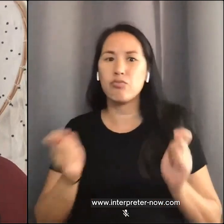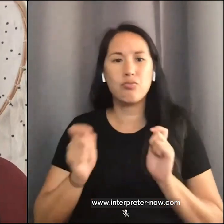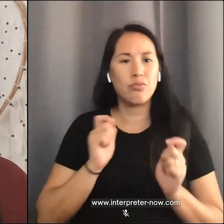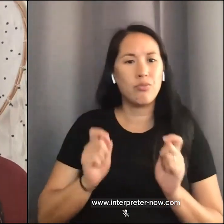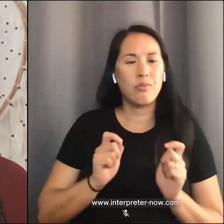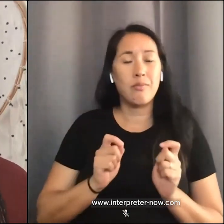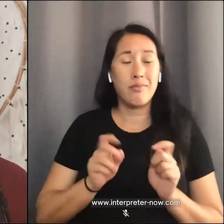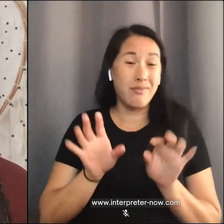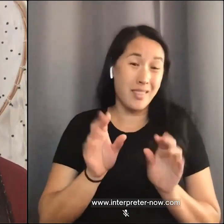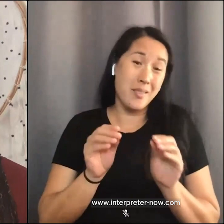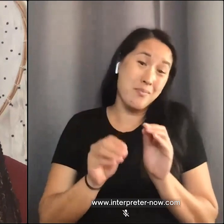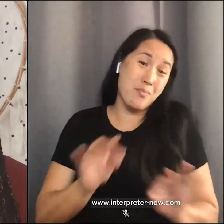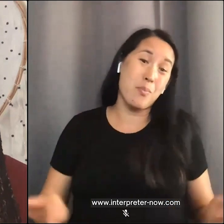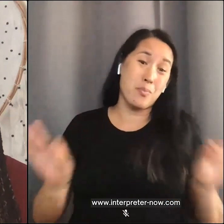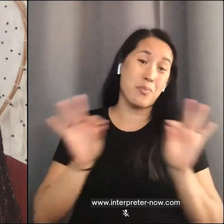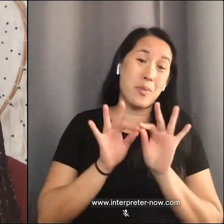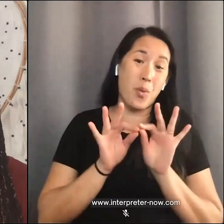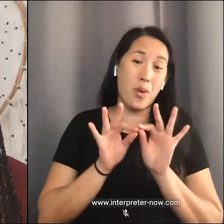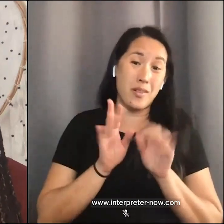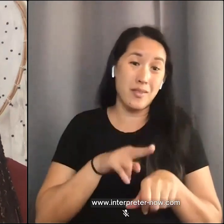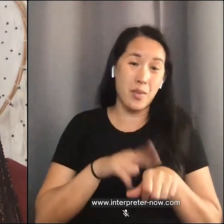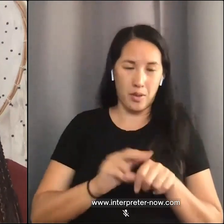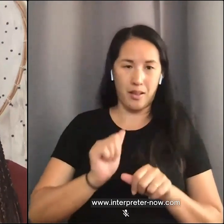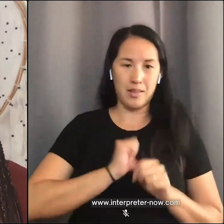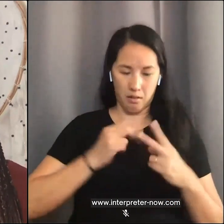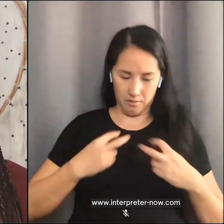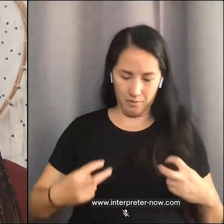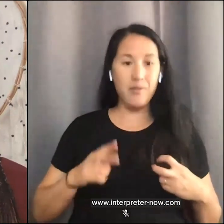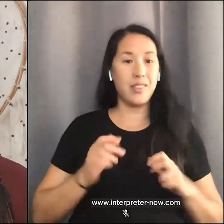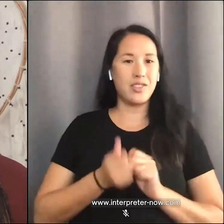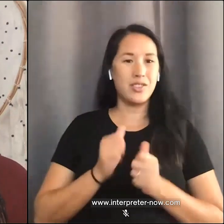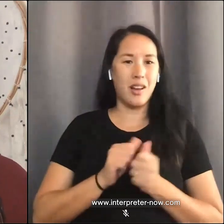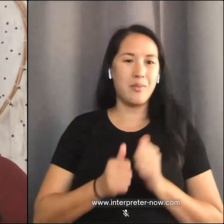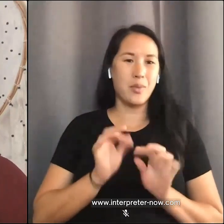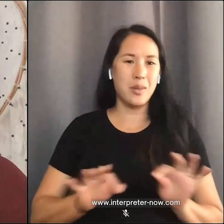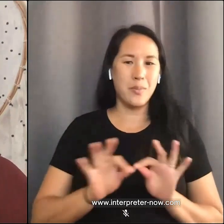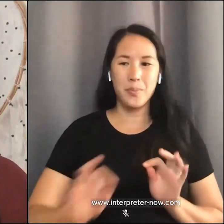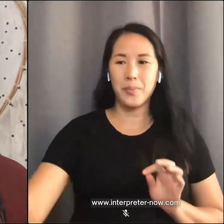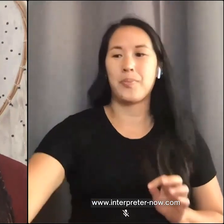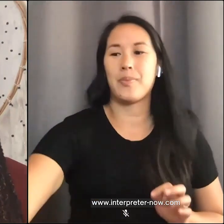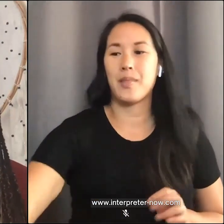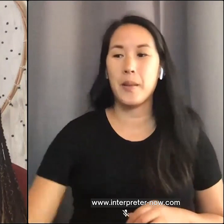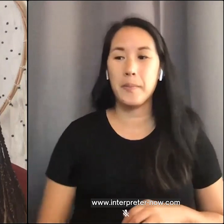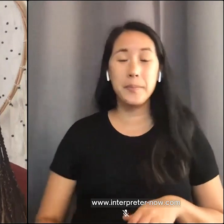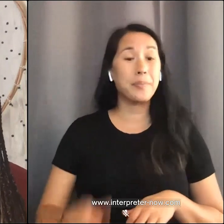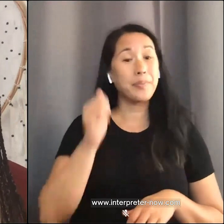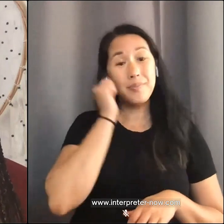important parts being, of course, self-reflect and change. Every day, even when you're tired.